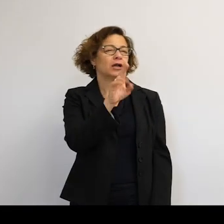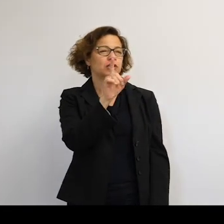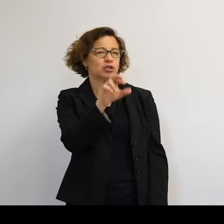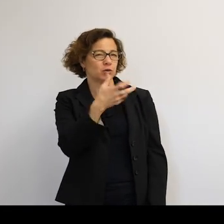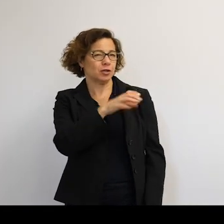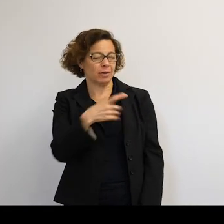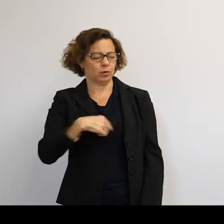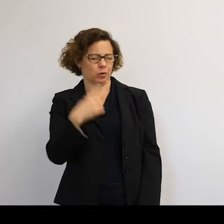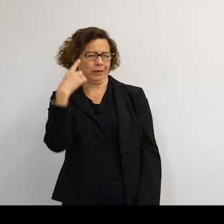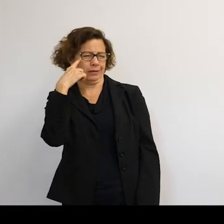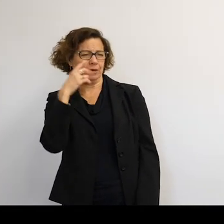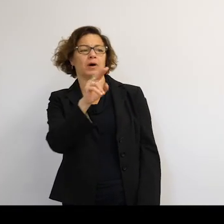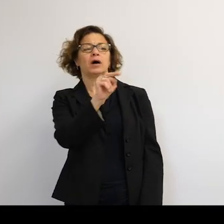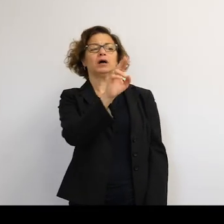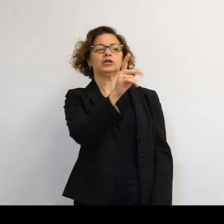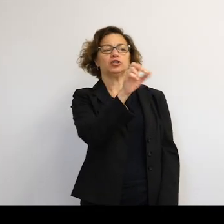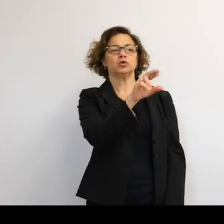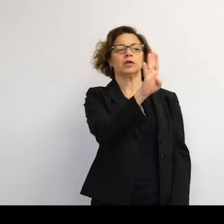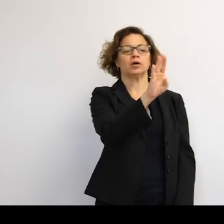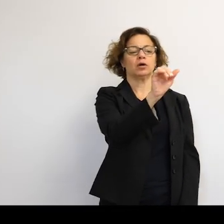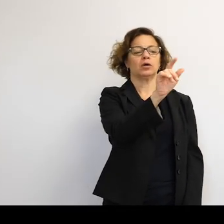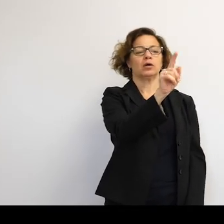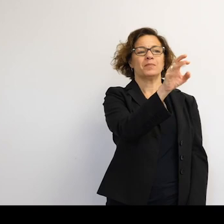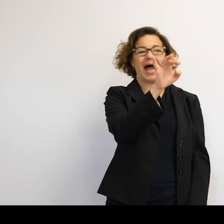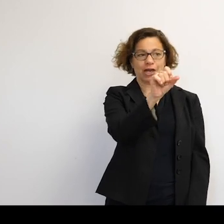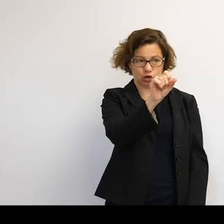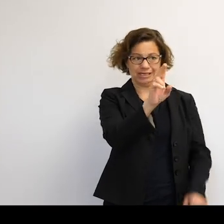But nuclear batteries are commonly used in space.